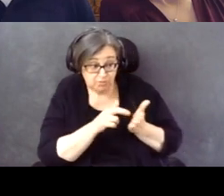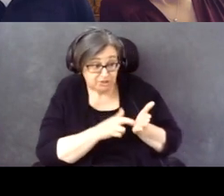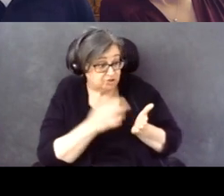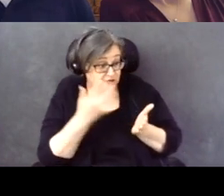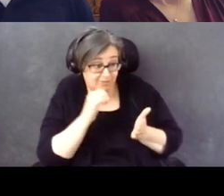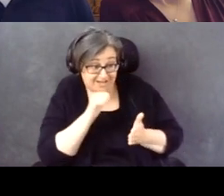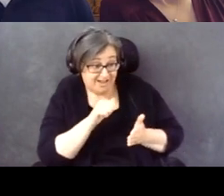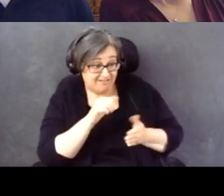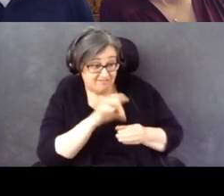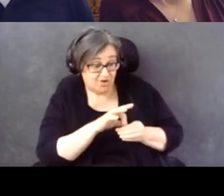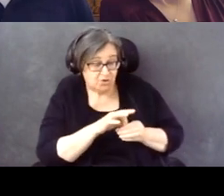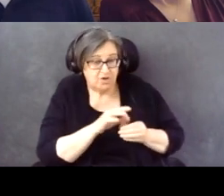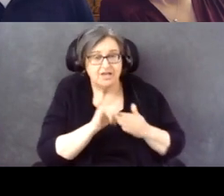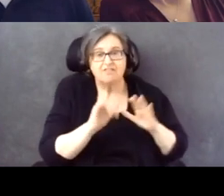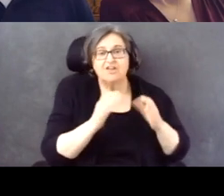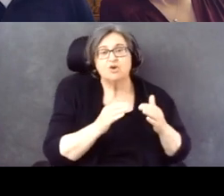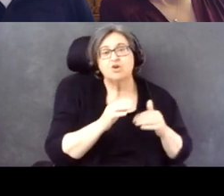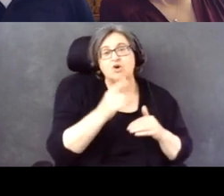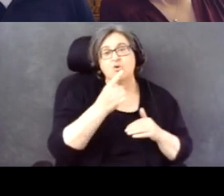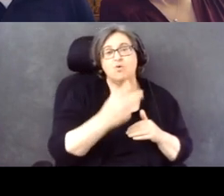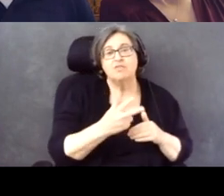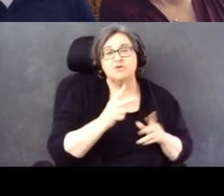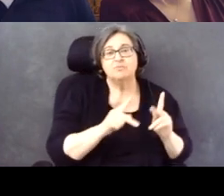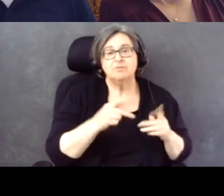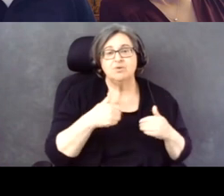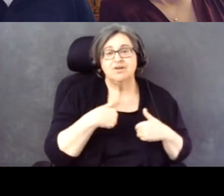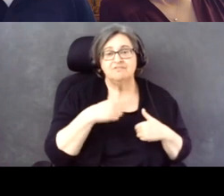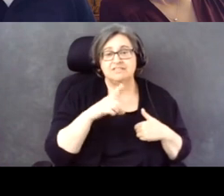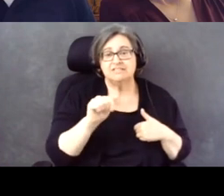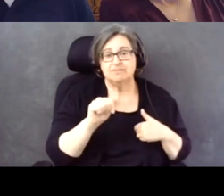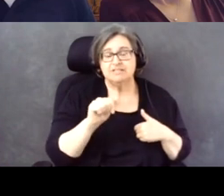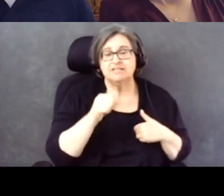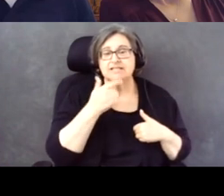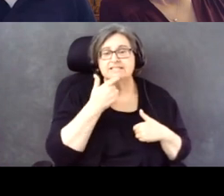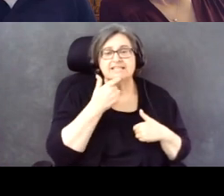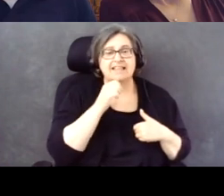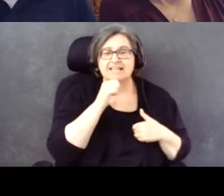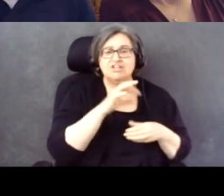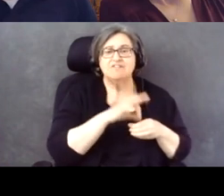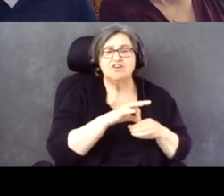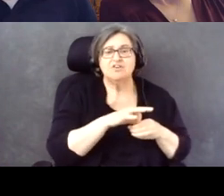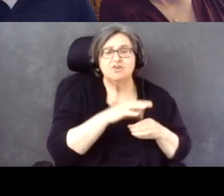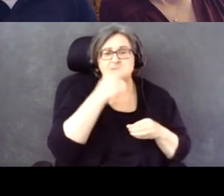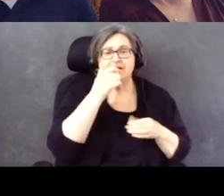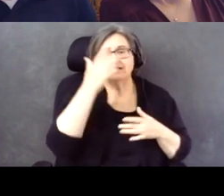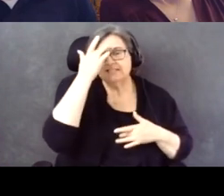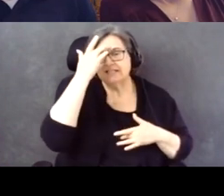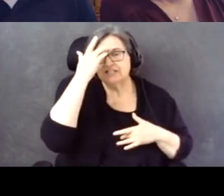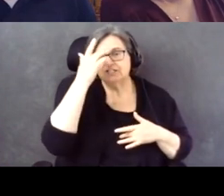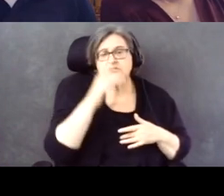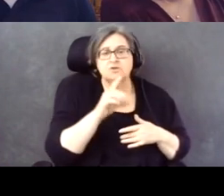Among this group, just one-third among people with disabilities said they did not vote because of illness or disabilities. Their own or their families.